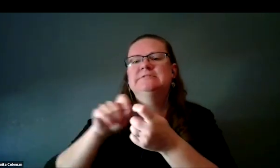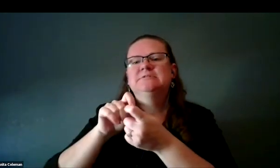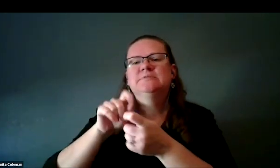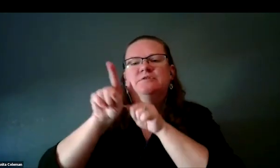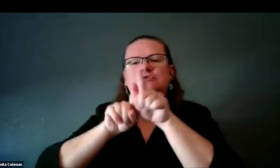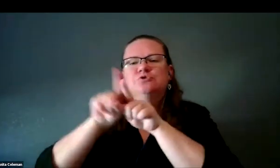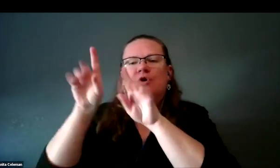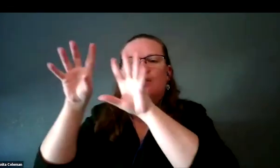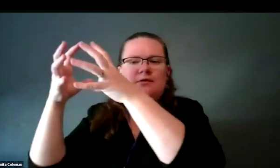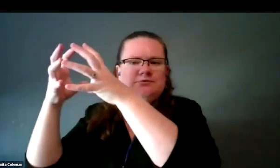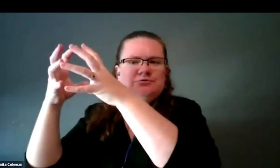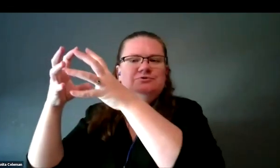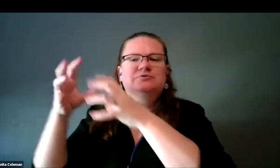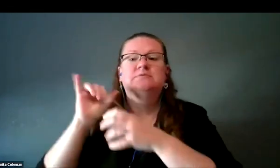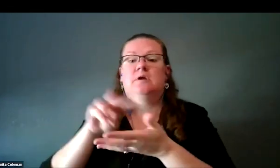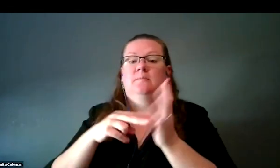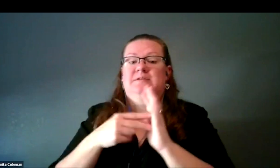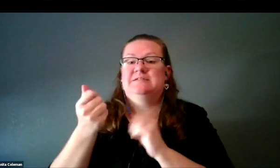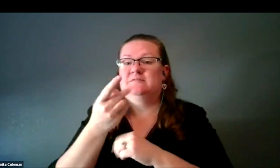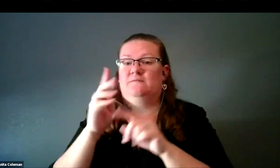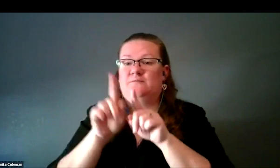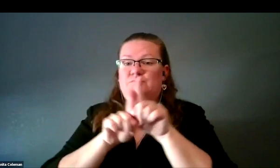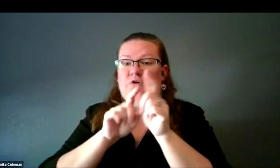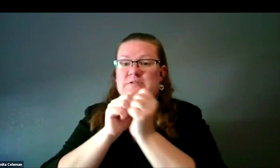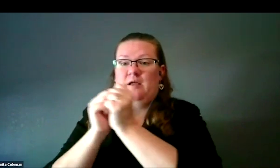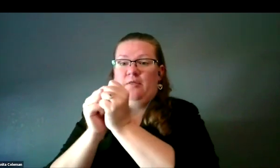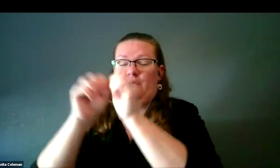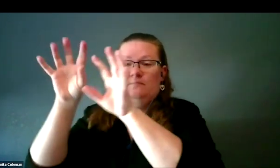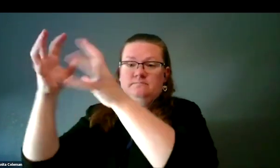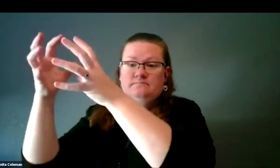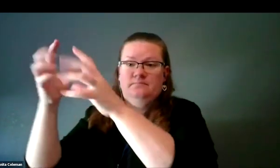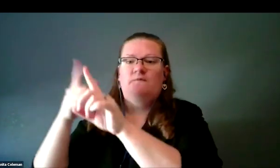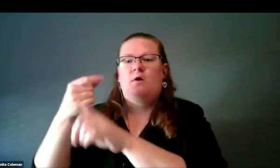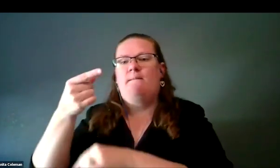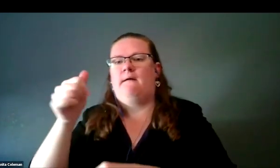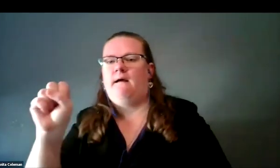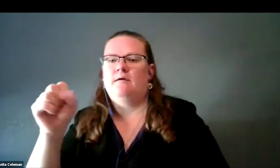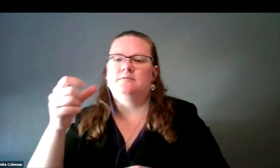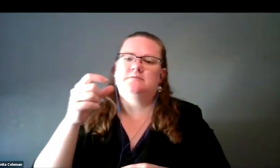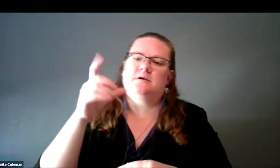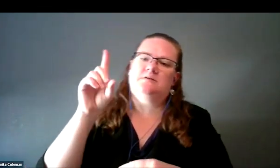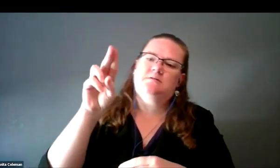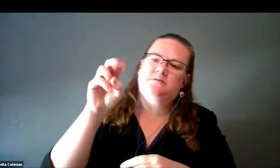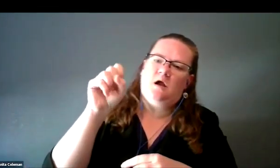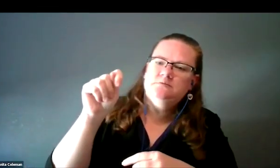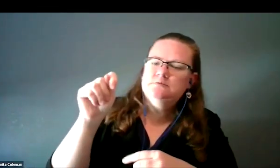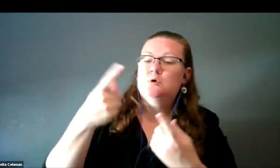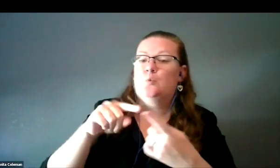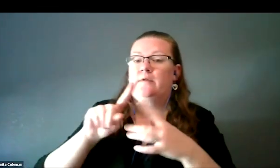Now, I'm a star cluster person. These are collections of stars that form together out of gas and dust, and when they're first born,